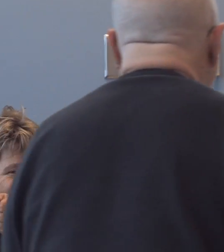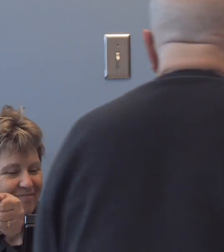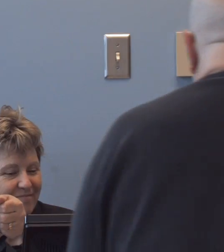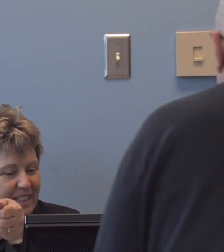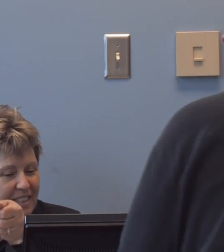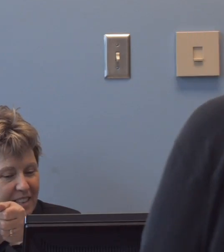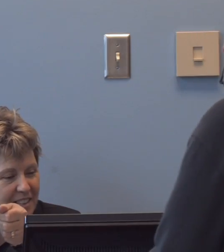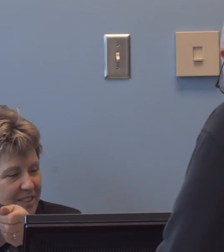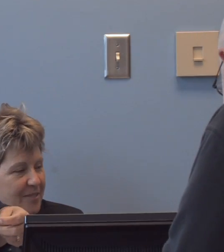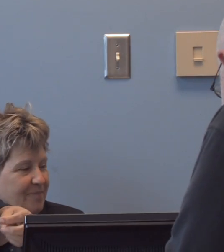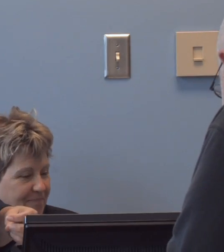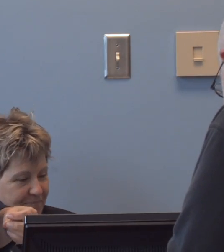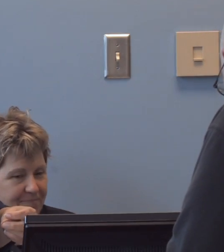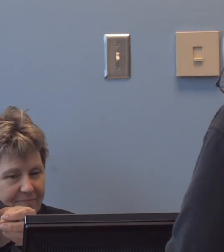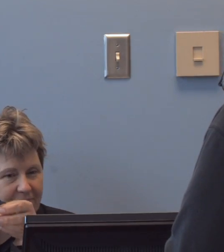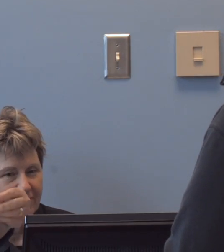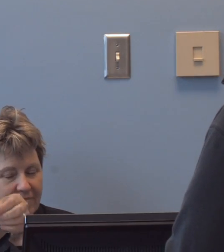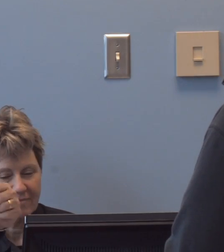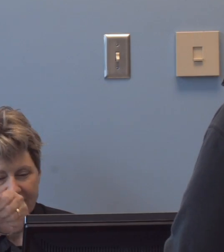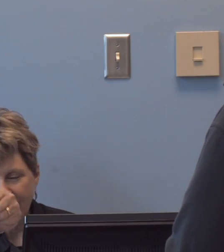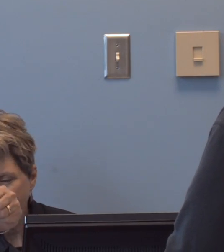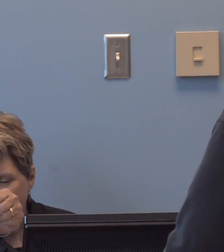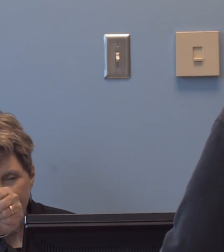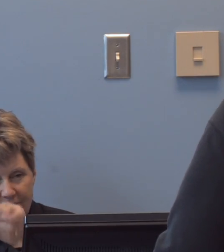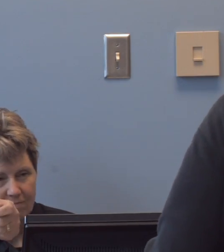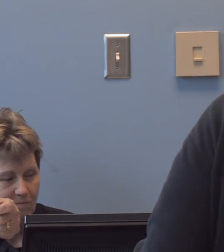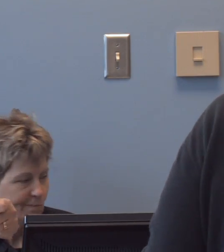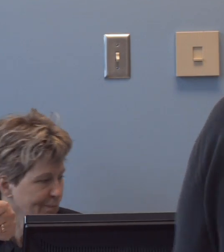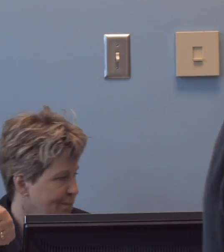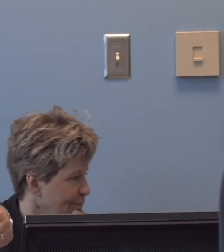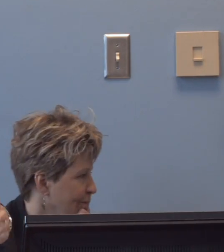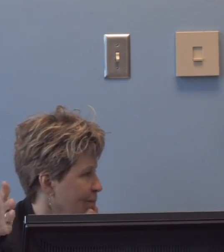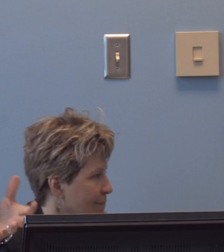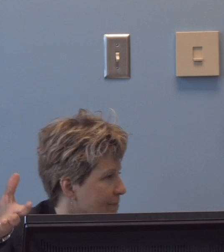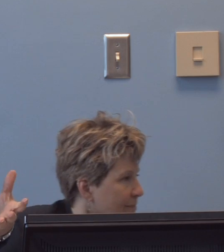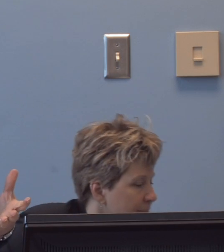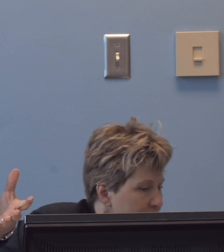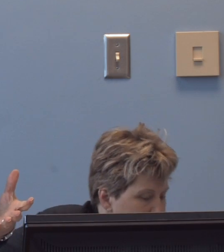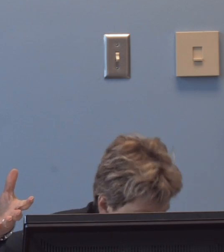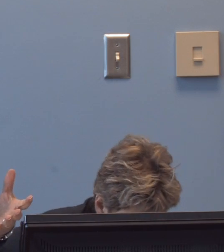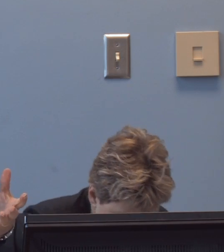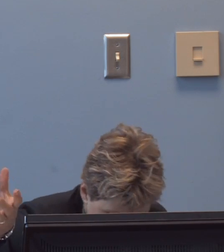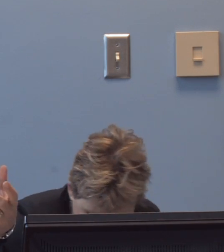has been, um, and continues to be to individuals with disabilities,